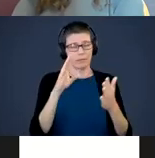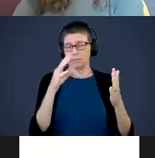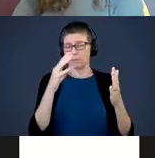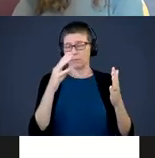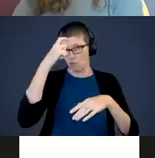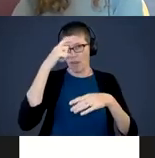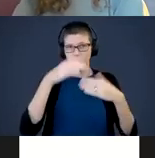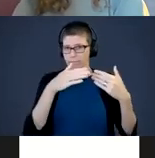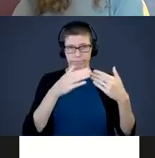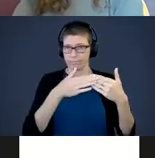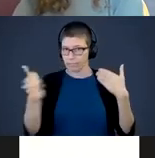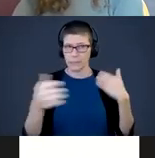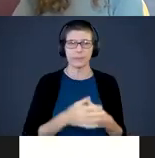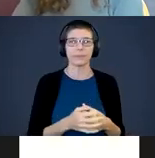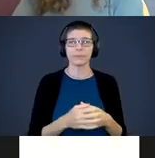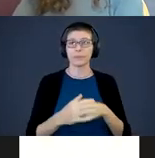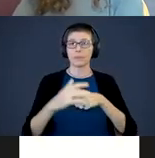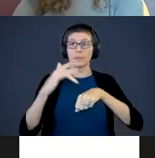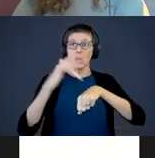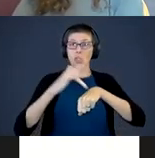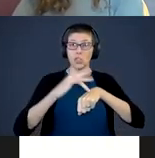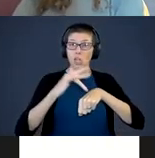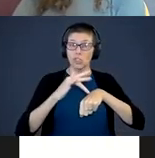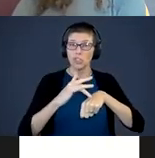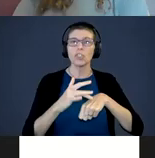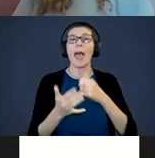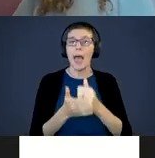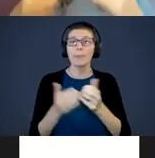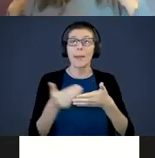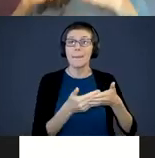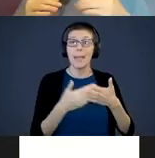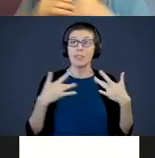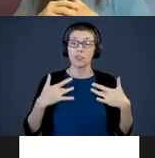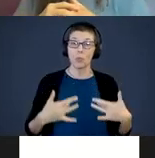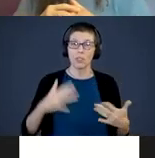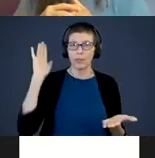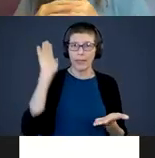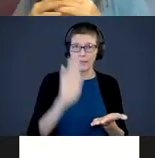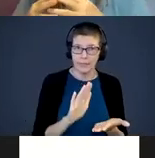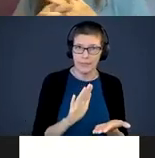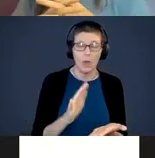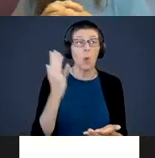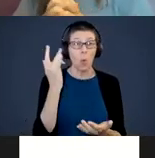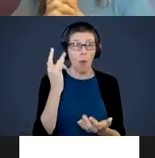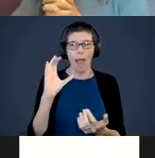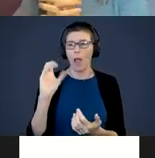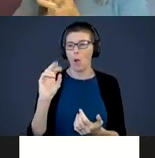Touch lowers the risk of depression in babies because it lowers the cortisol levels. We know